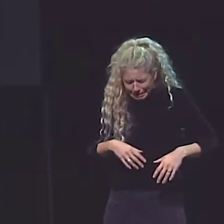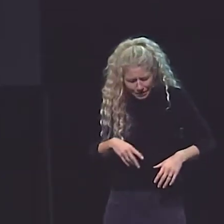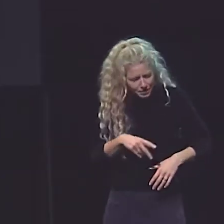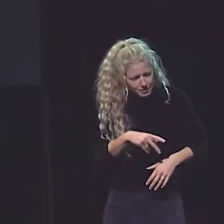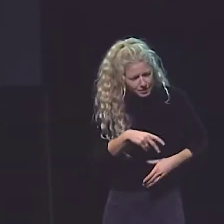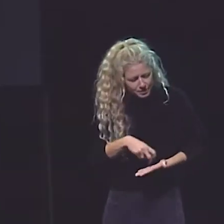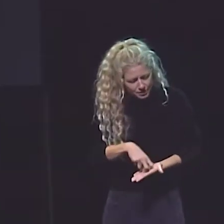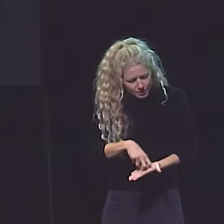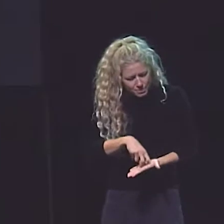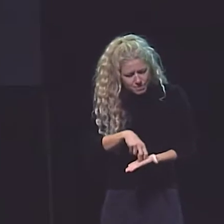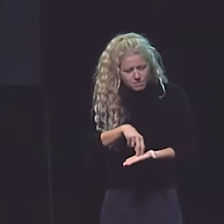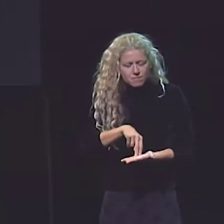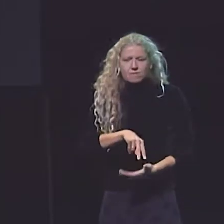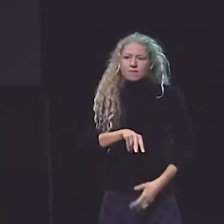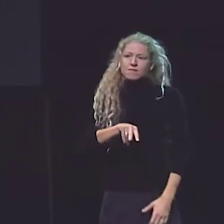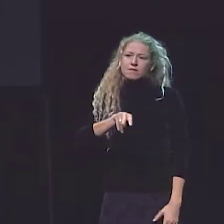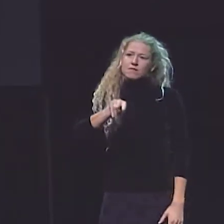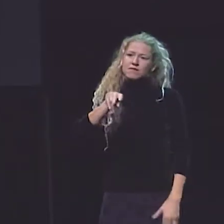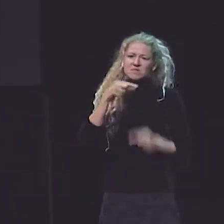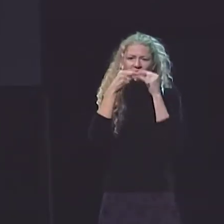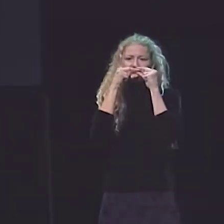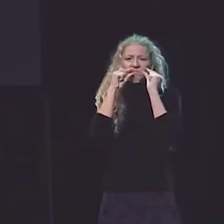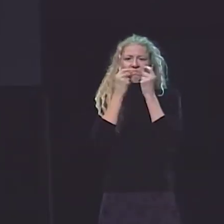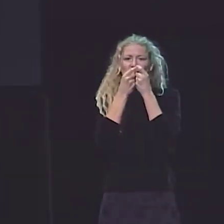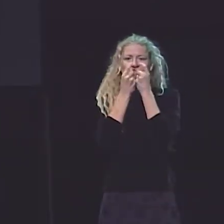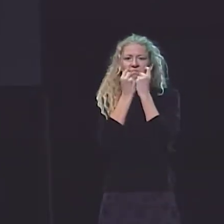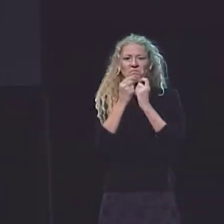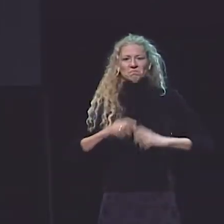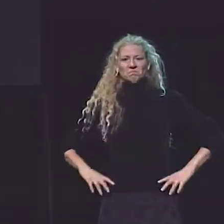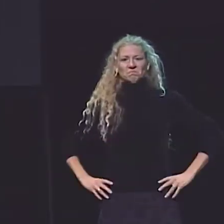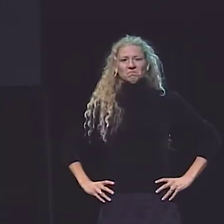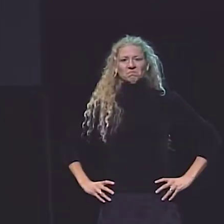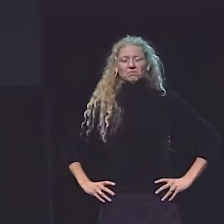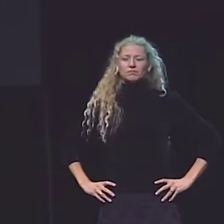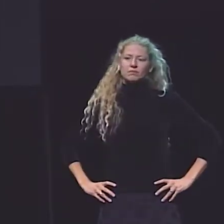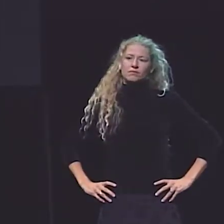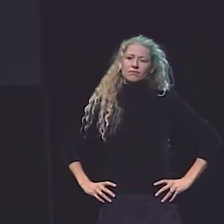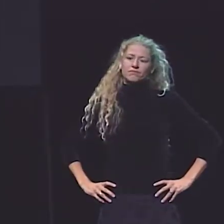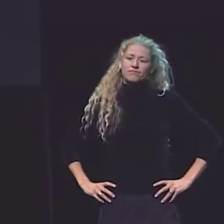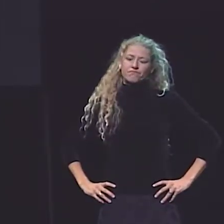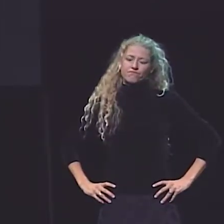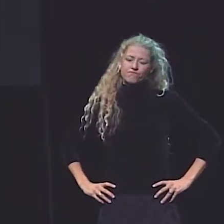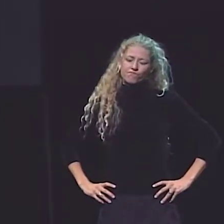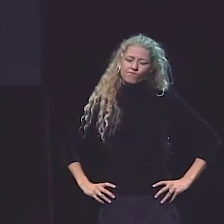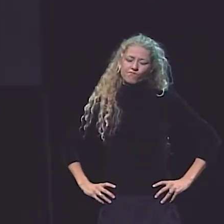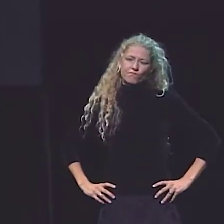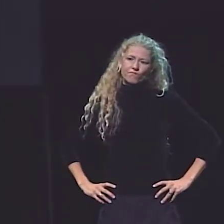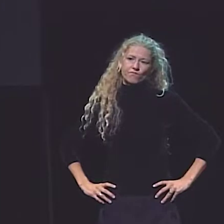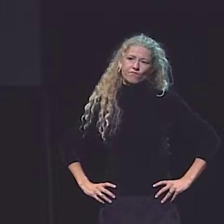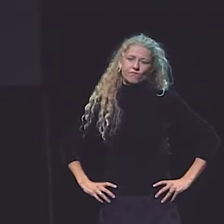I JUST KEPT SOBBING. I HAD FALLEN TO THE FLOOR AND HE STOOD ME UP, AND THE MUSTACHED PRINCIPAL LOOKED AT ME.